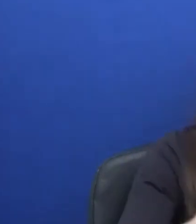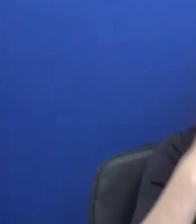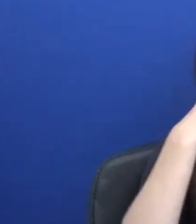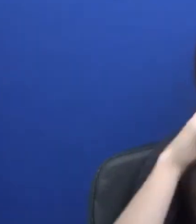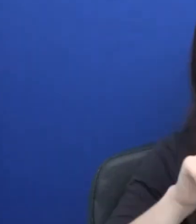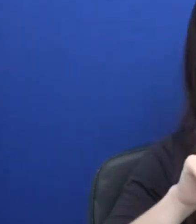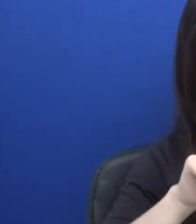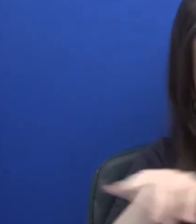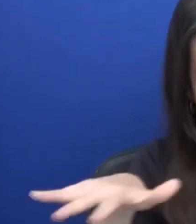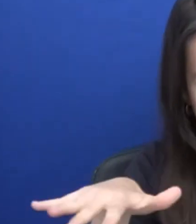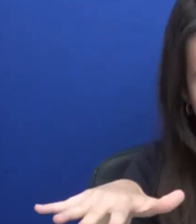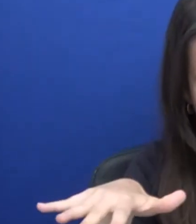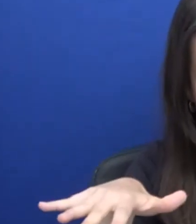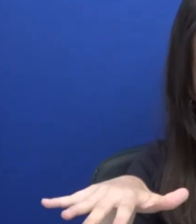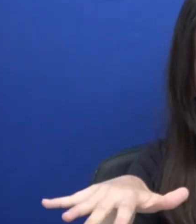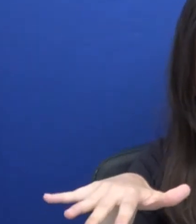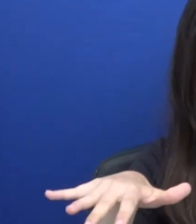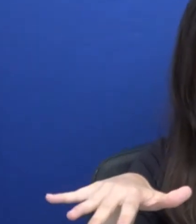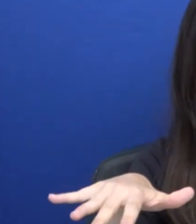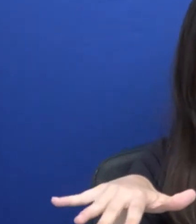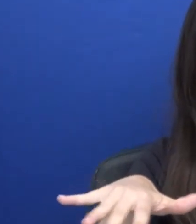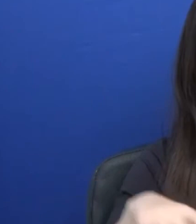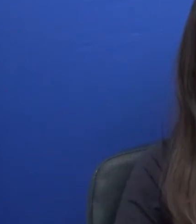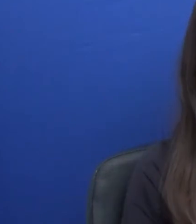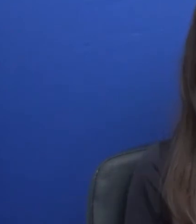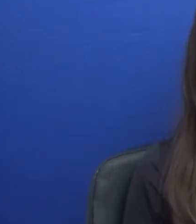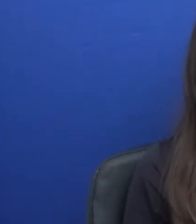Heidi Wiley and Serge Ranguni